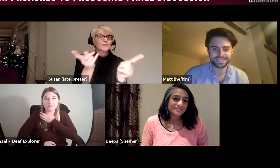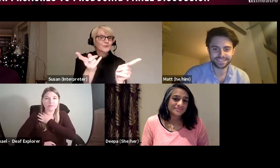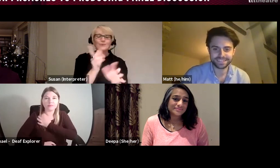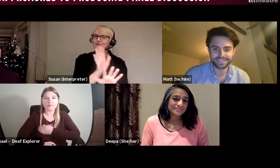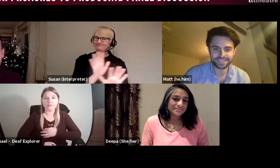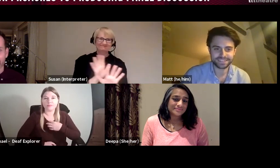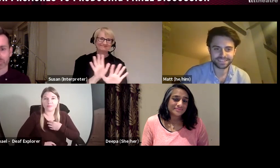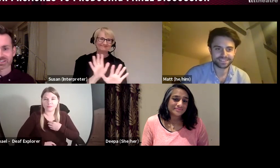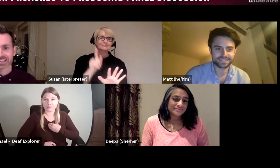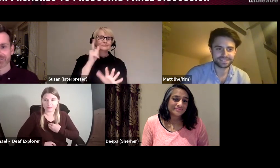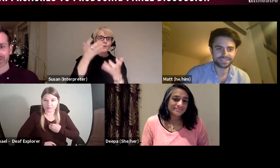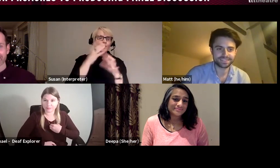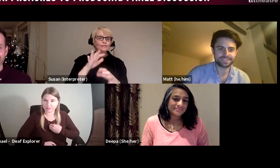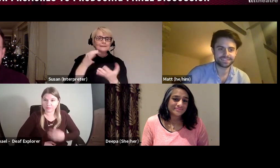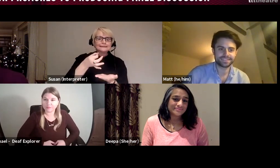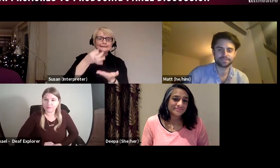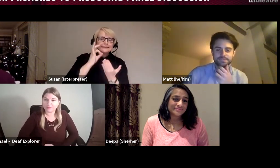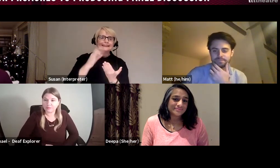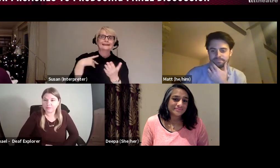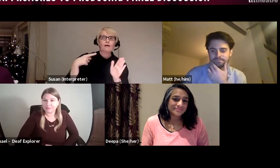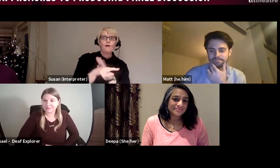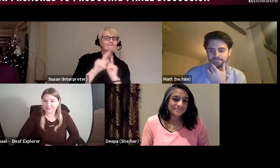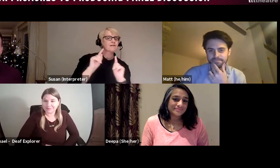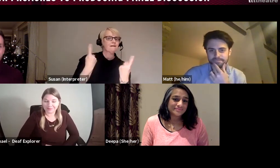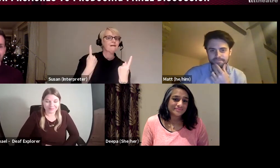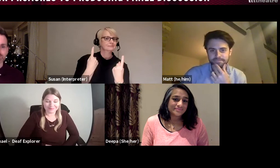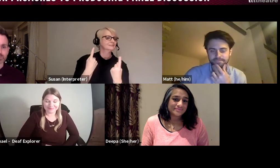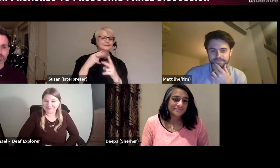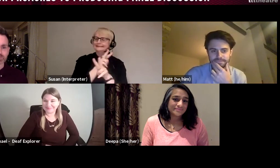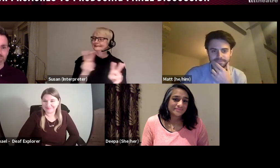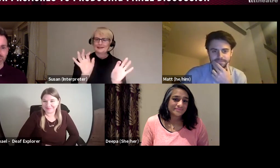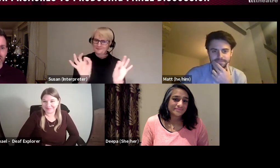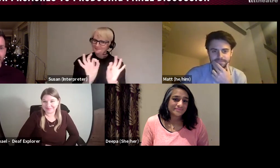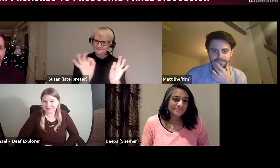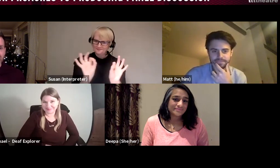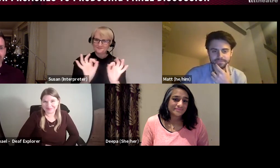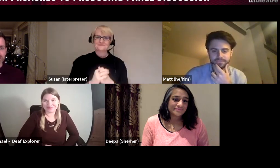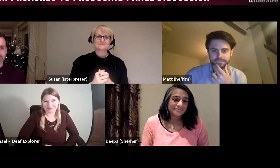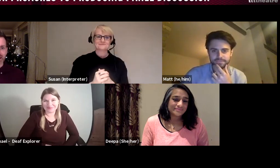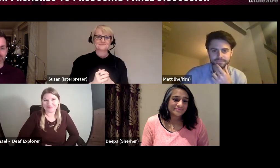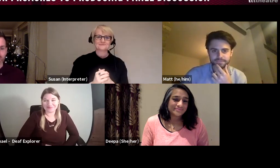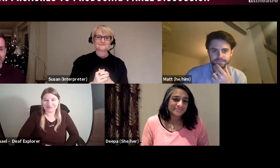to get a cup of tea or anything like that during the event. Fab. Housekeeping out of the way,